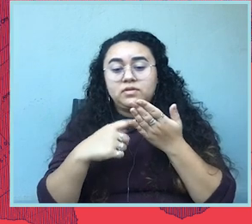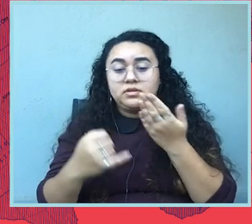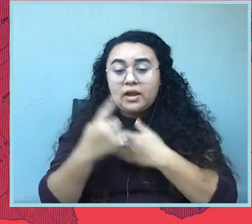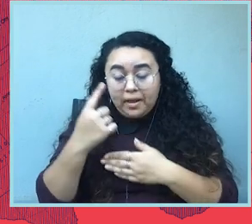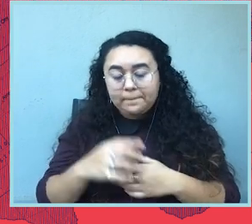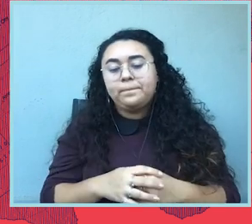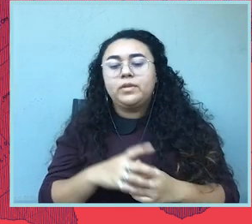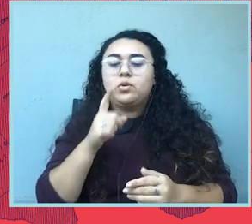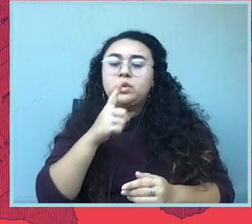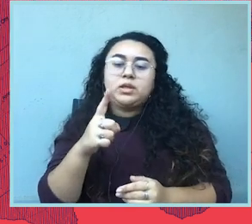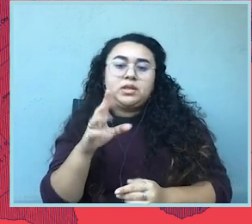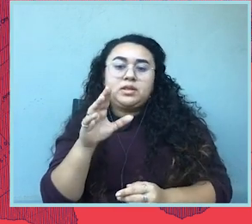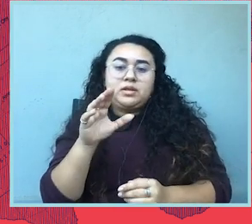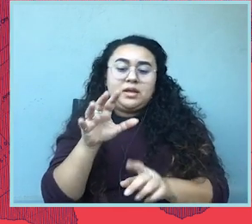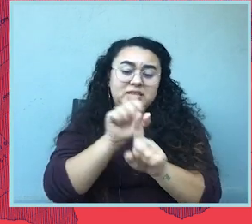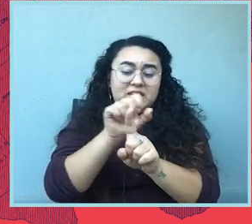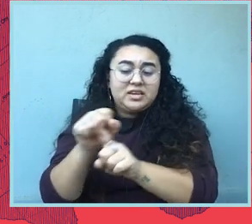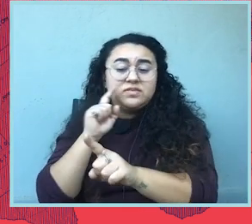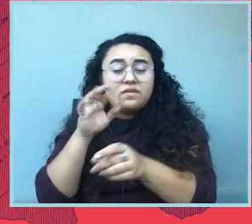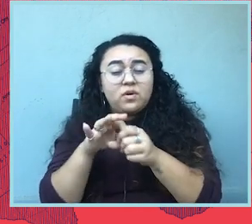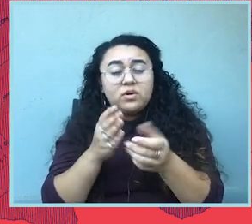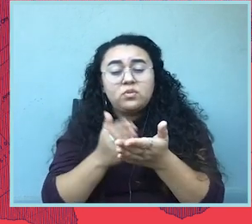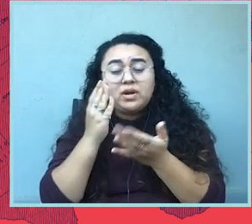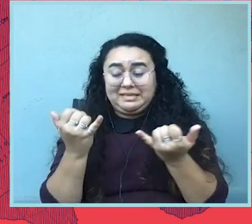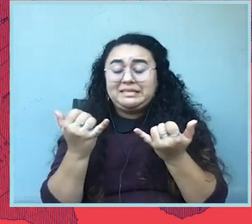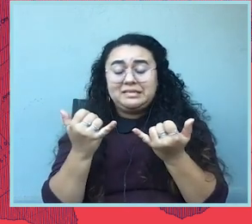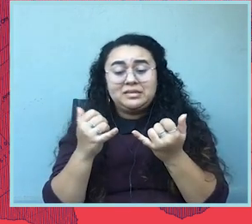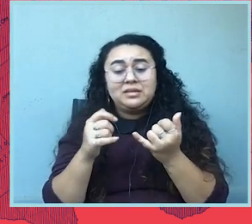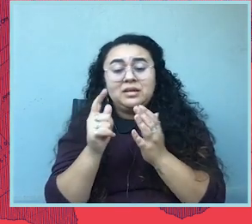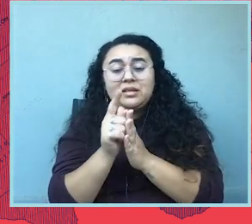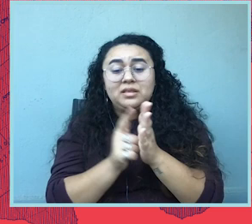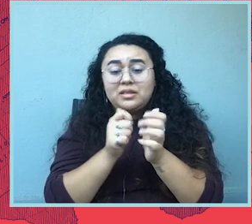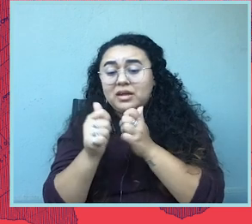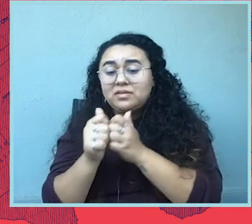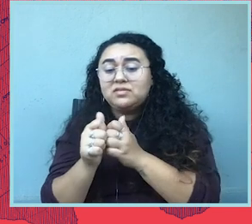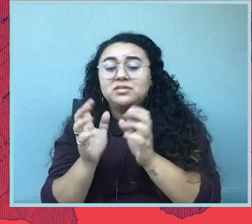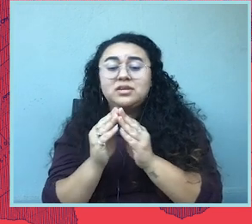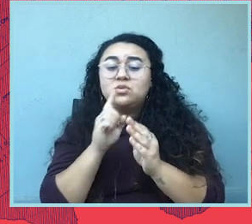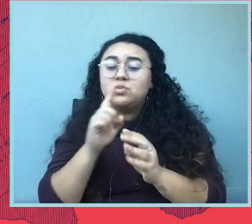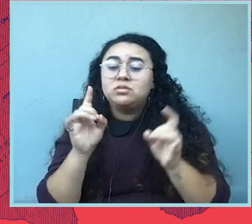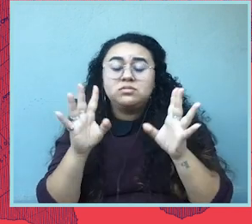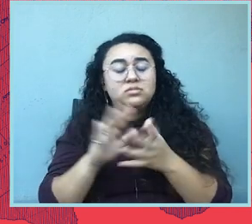The scale of the attacks on voting rights this past legislative session was and has been truly breathtaking.